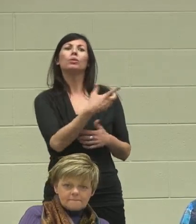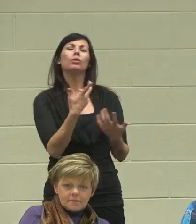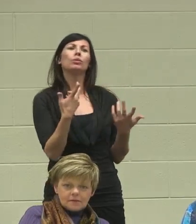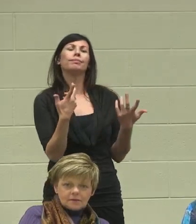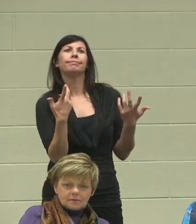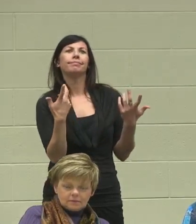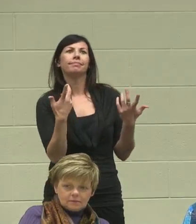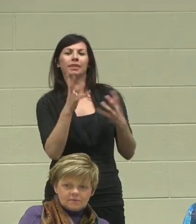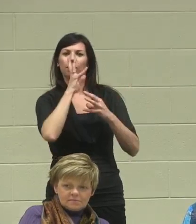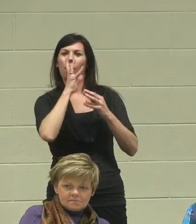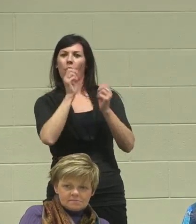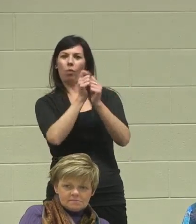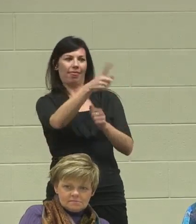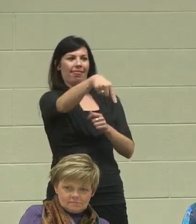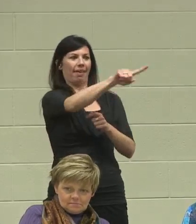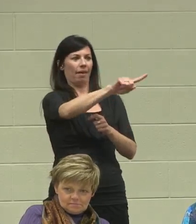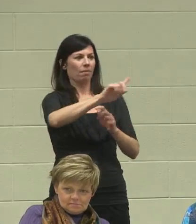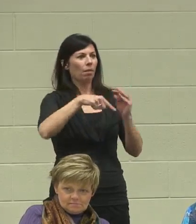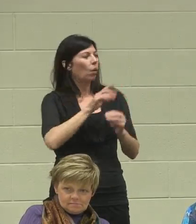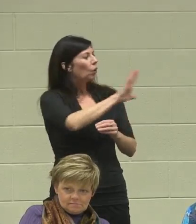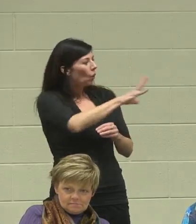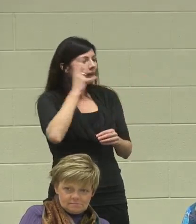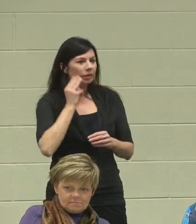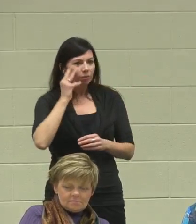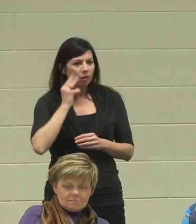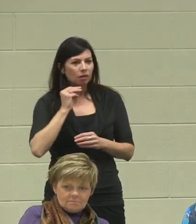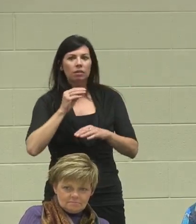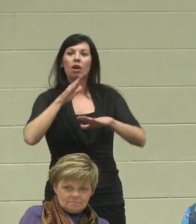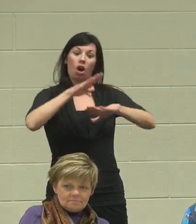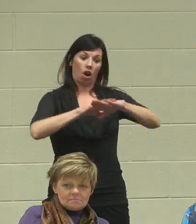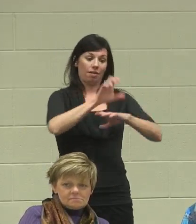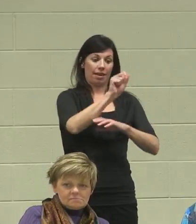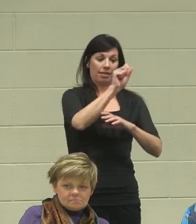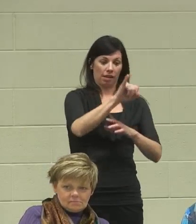about your experience being on SSI, and then your goal